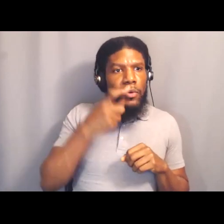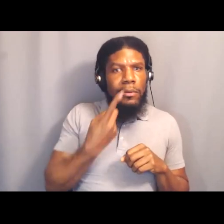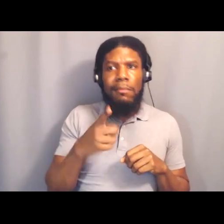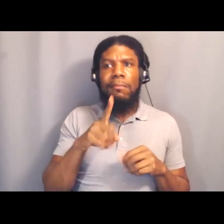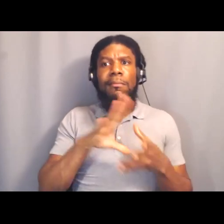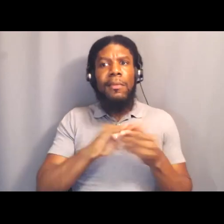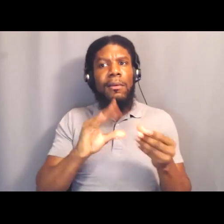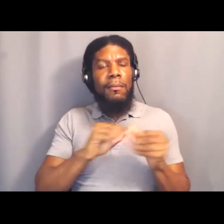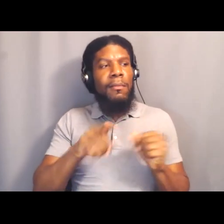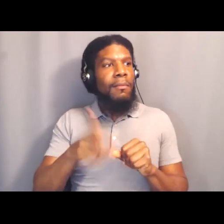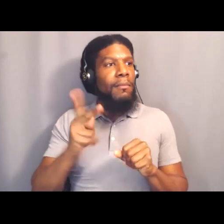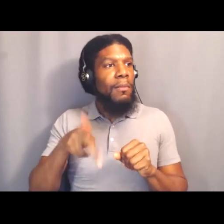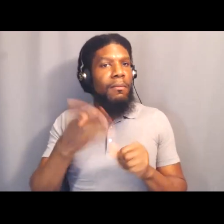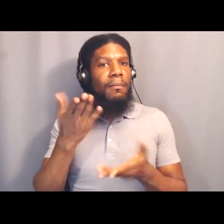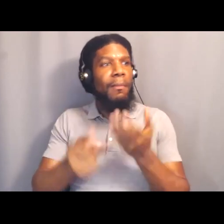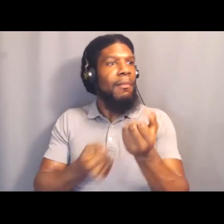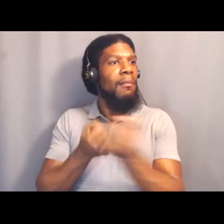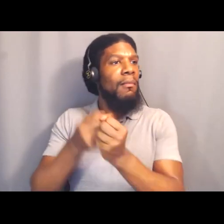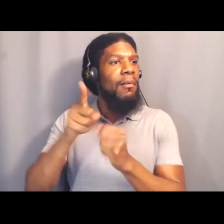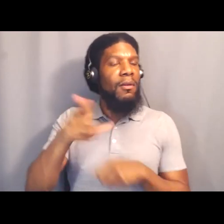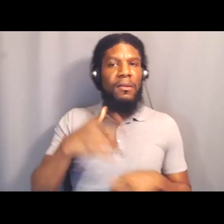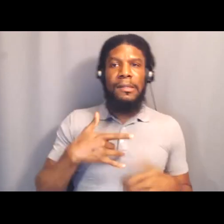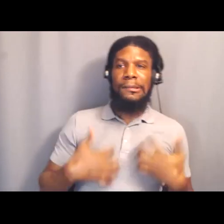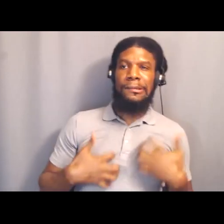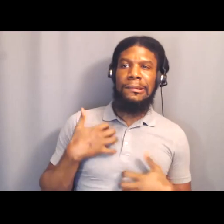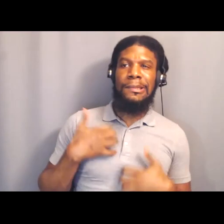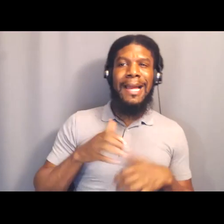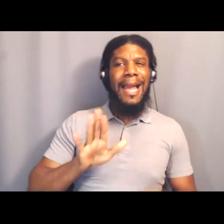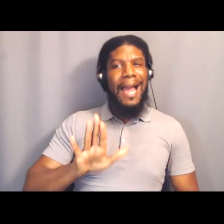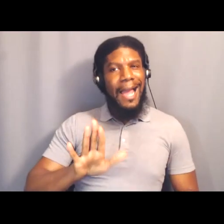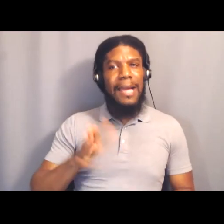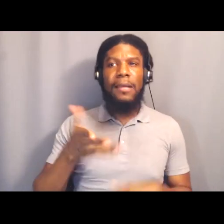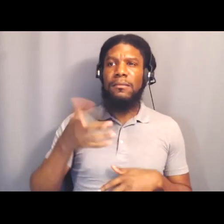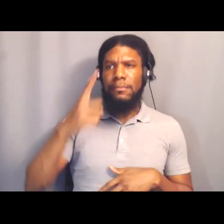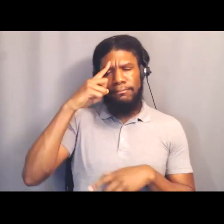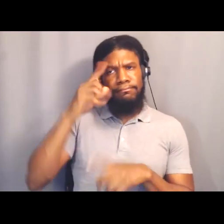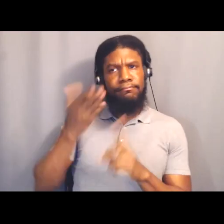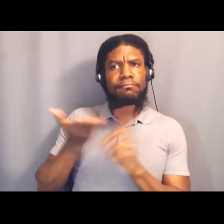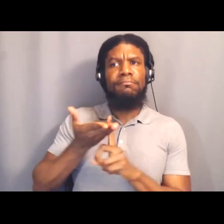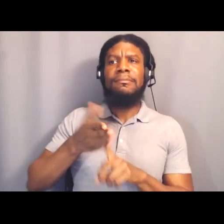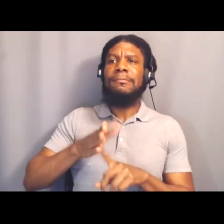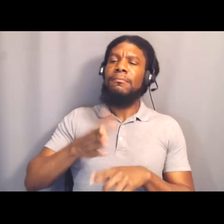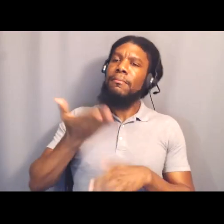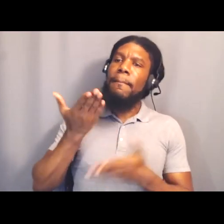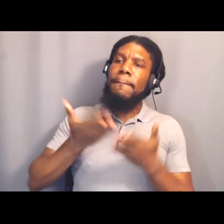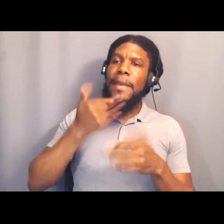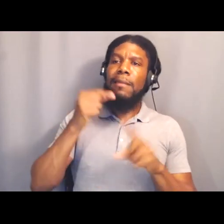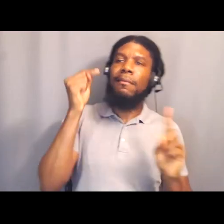that you wanna change their minds or stop them on,